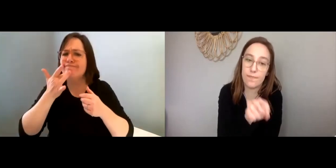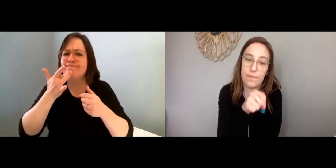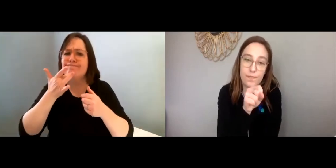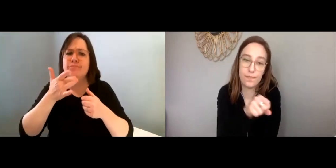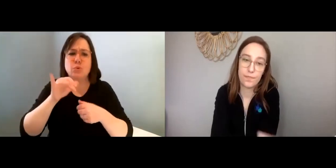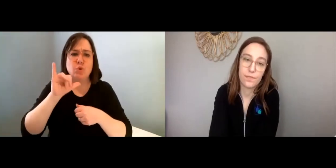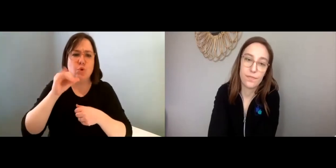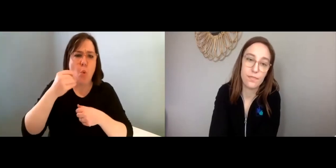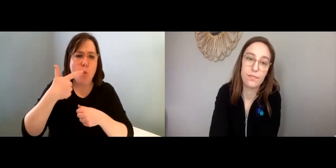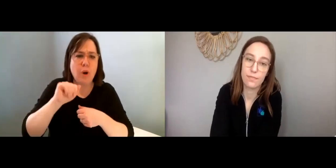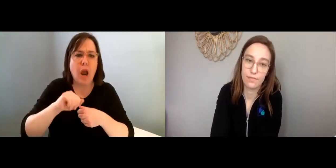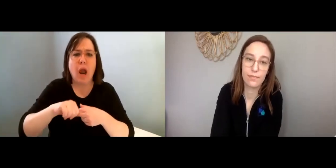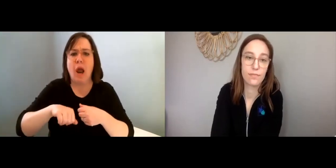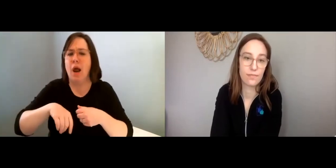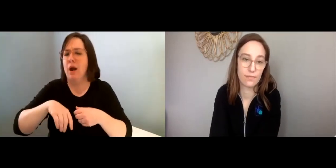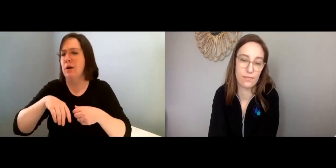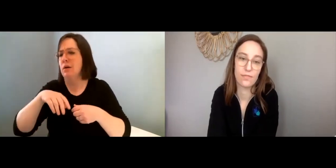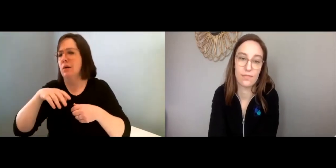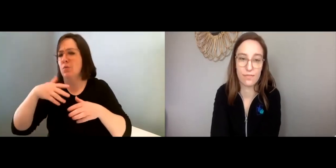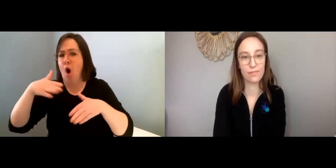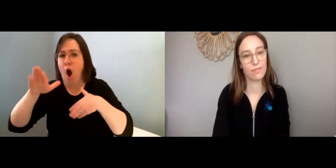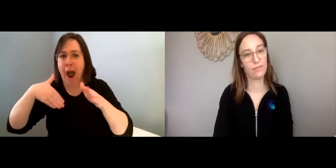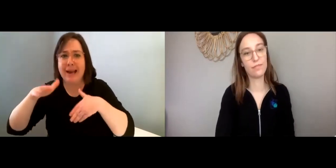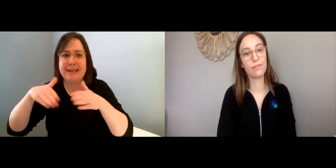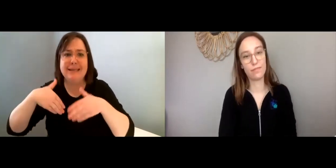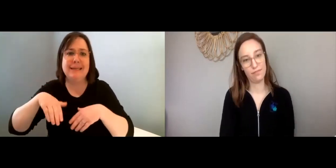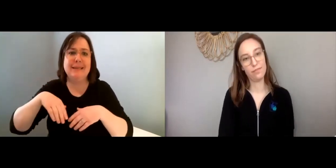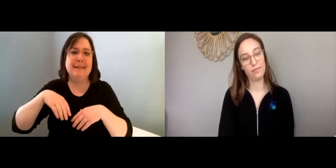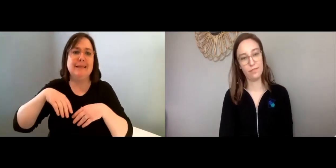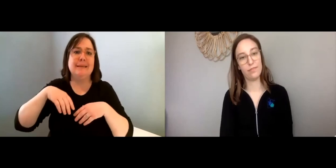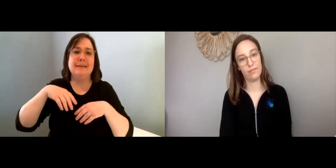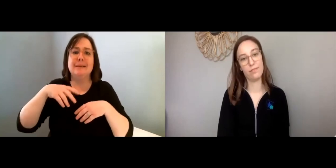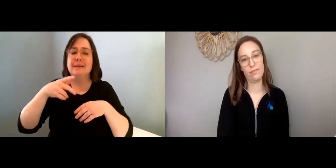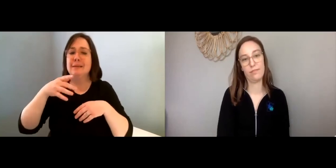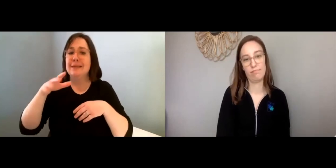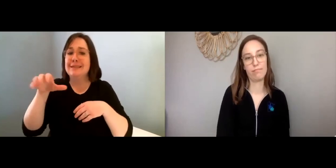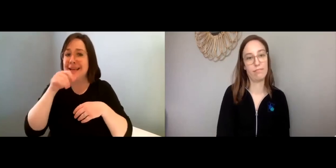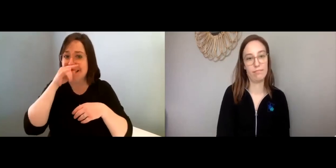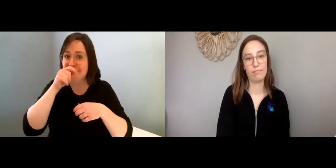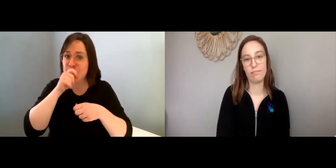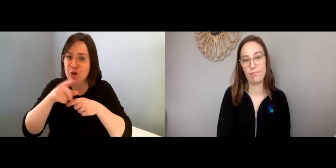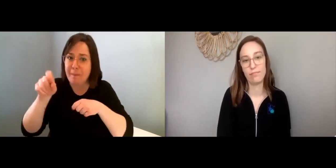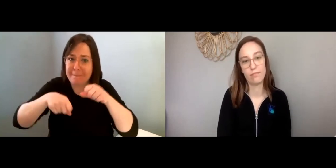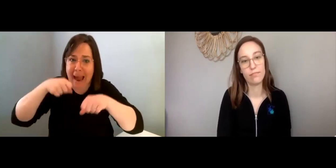Whatever way you prefer to do it; whether it’s yoga, walking,